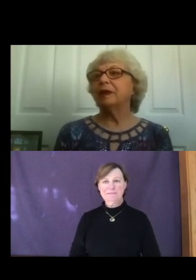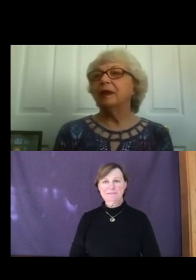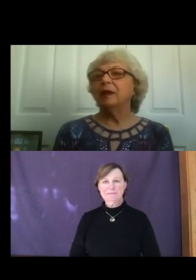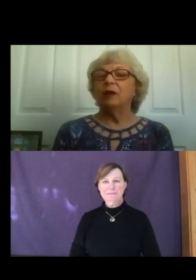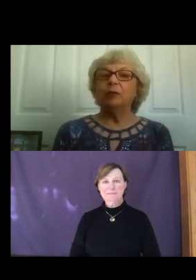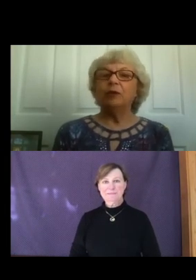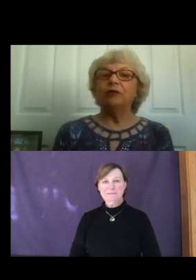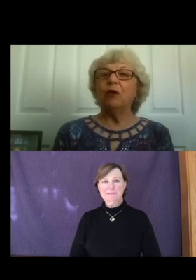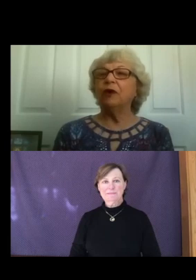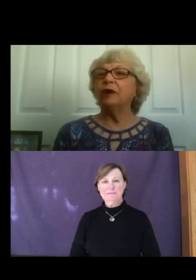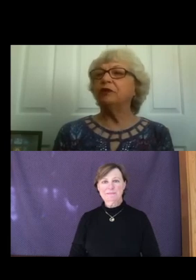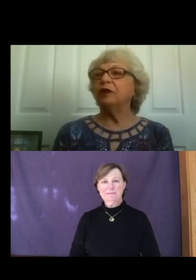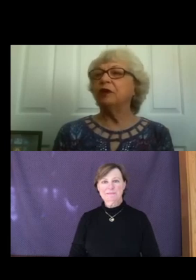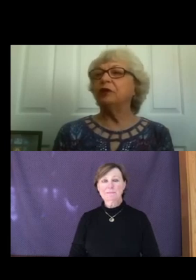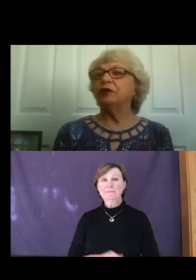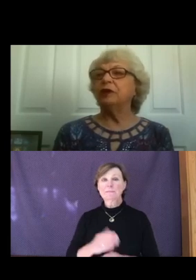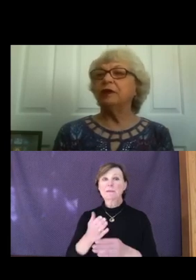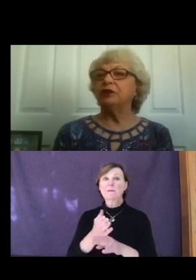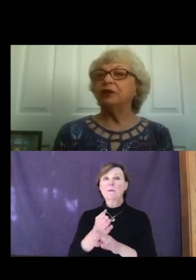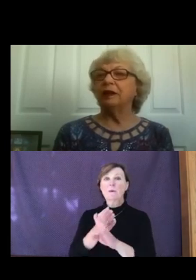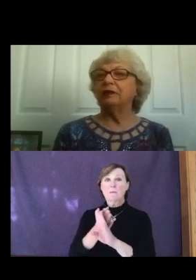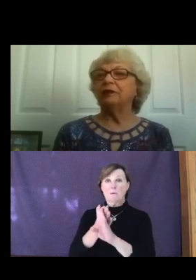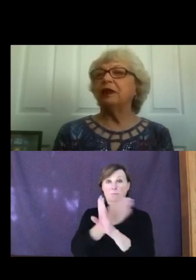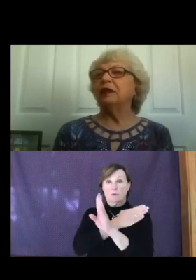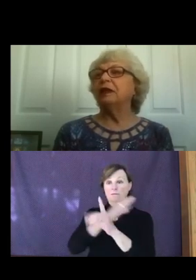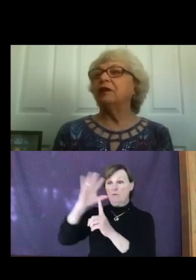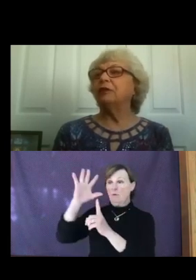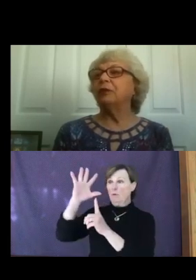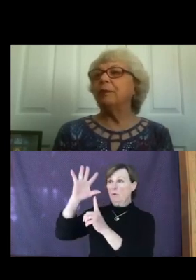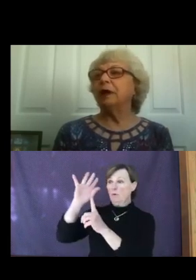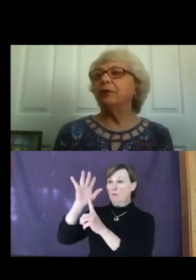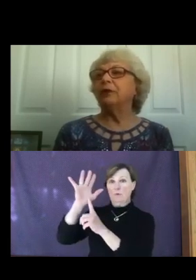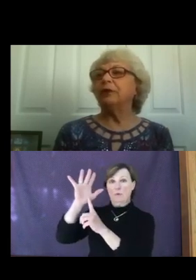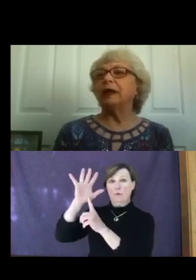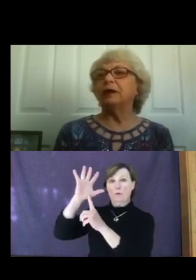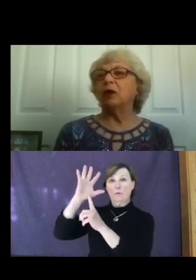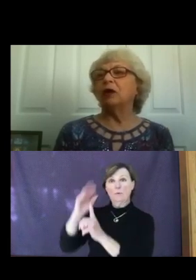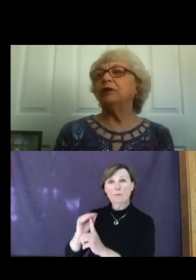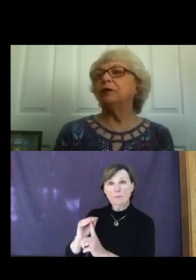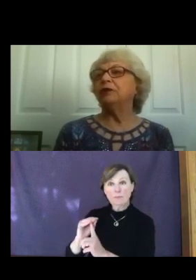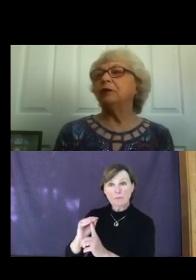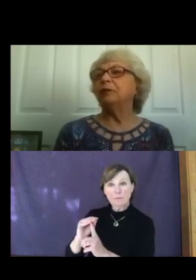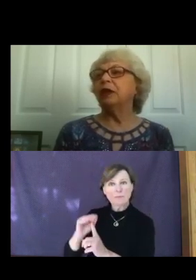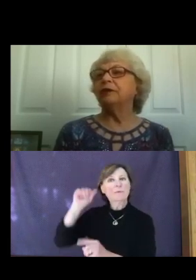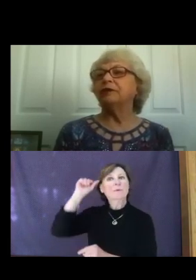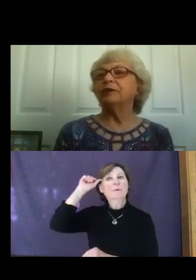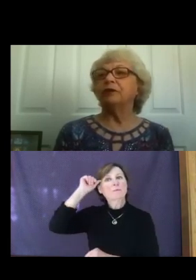Before extinguishing the chalice, let us remember that it also symbolizes the